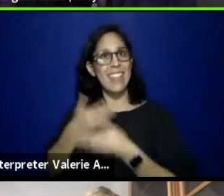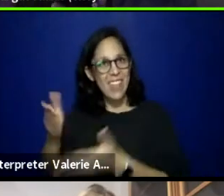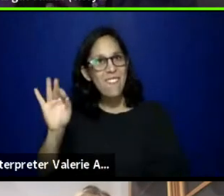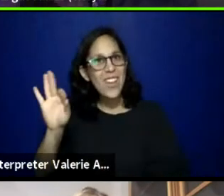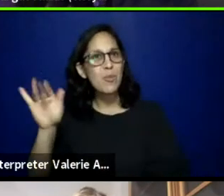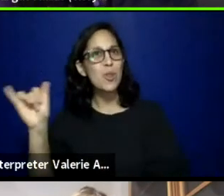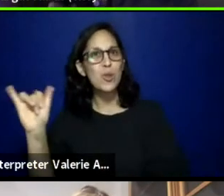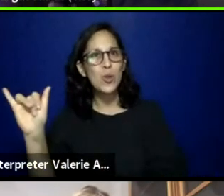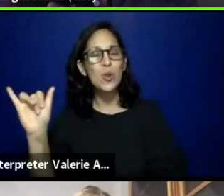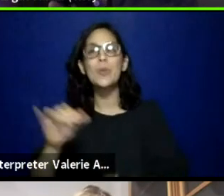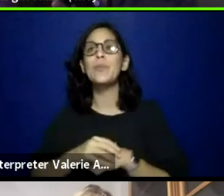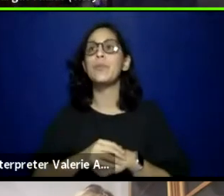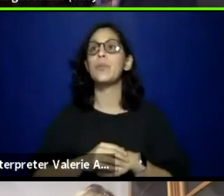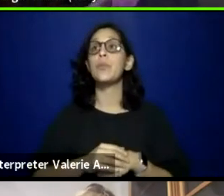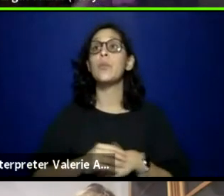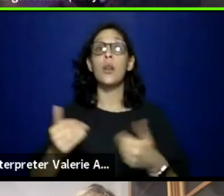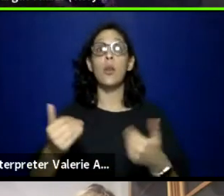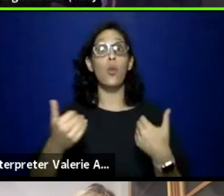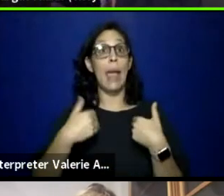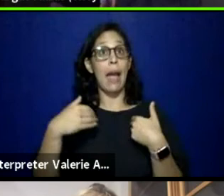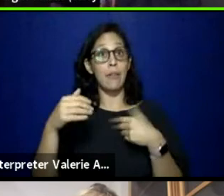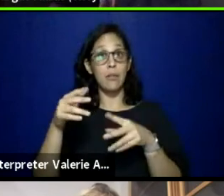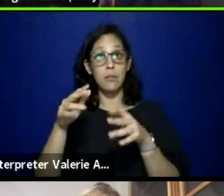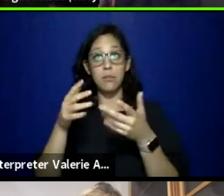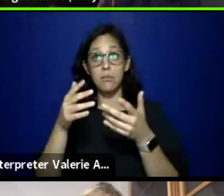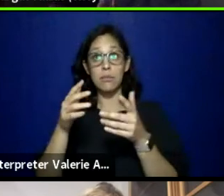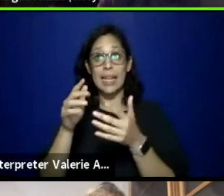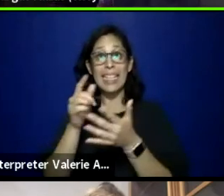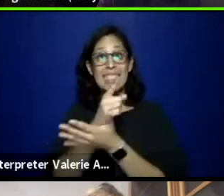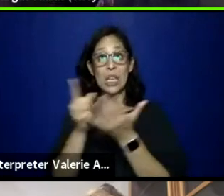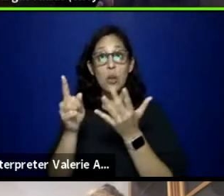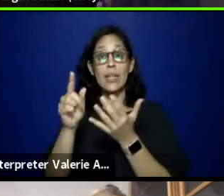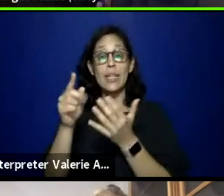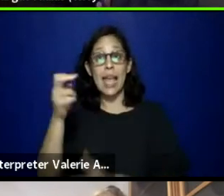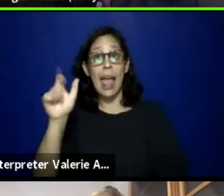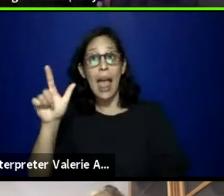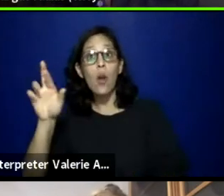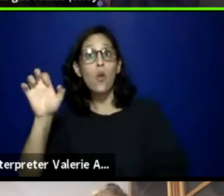It's a series on HowlRound, so make sure to head over there to watch the rest of the panels.